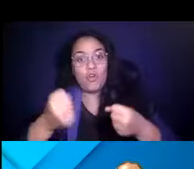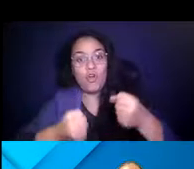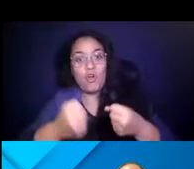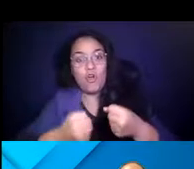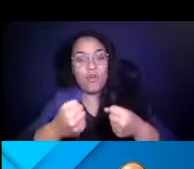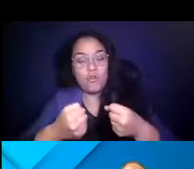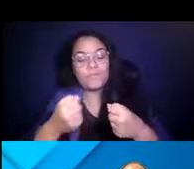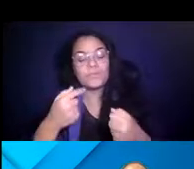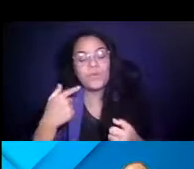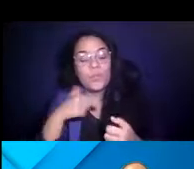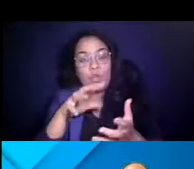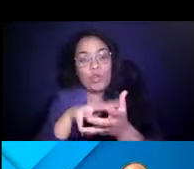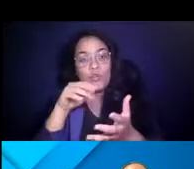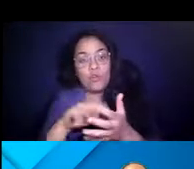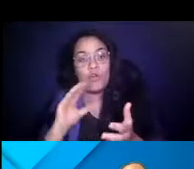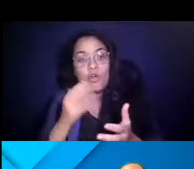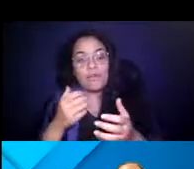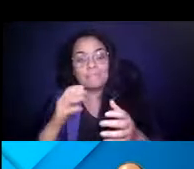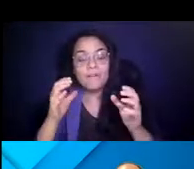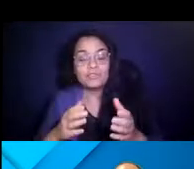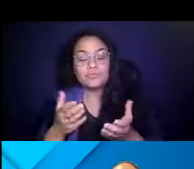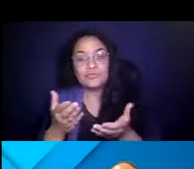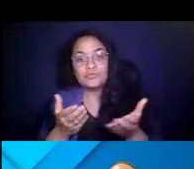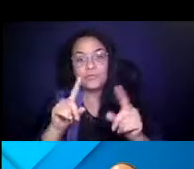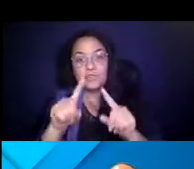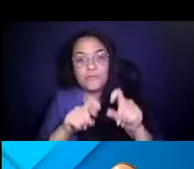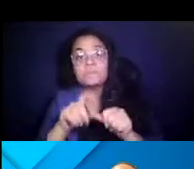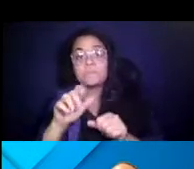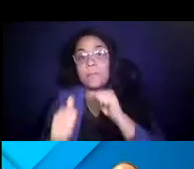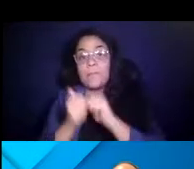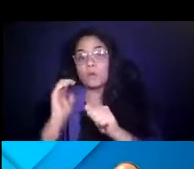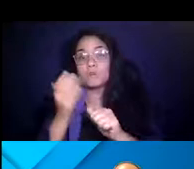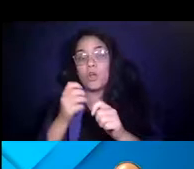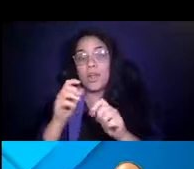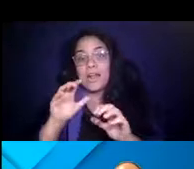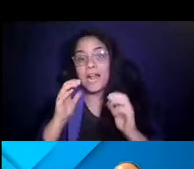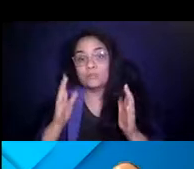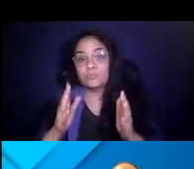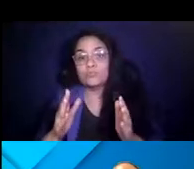14:47:22 learned through our customer service surveys is that most of our customer base are transit dependent.